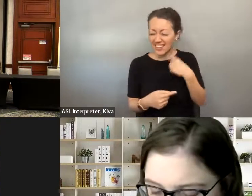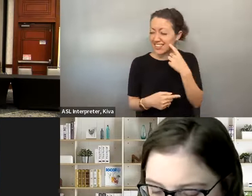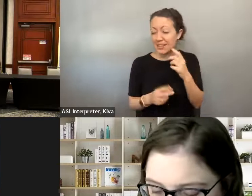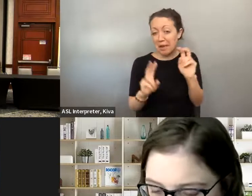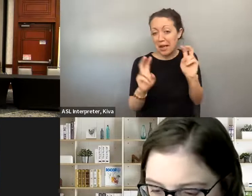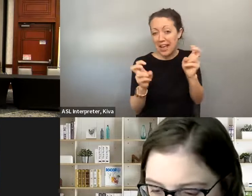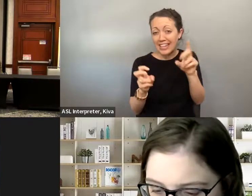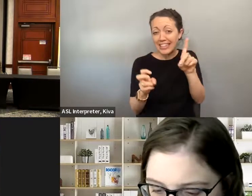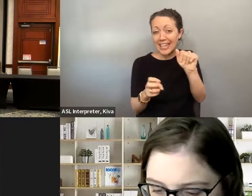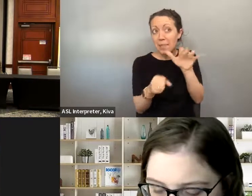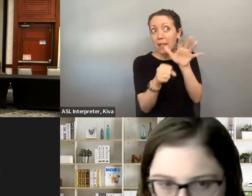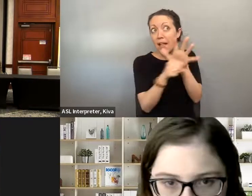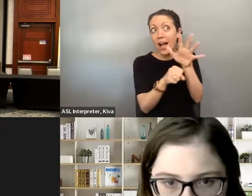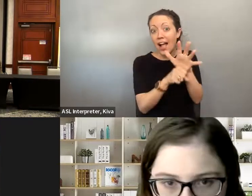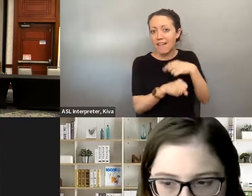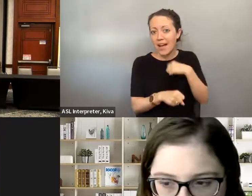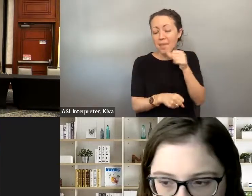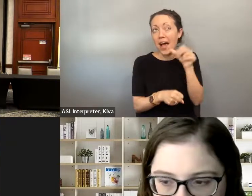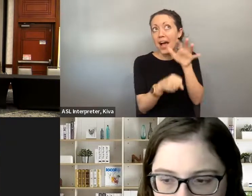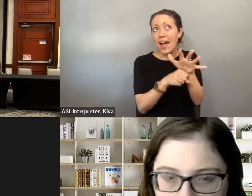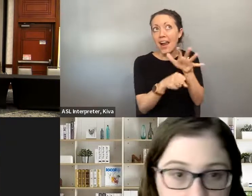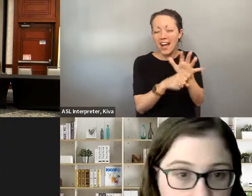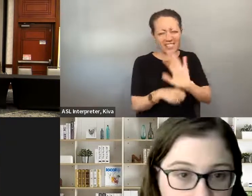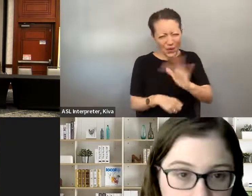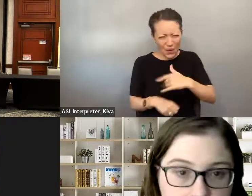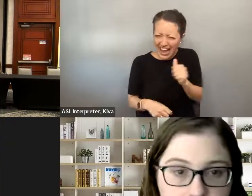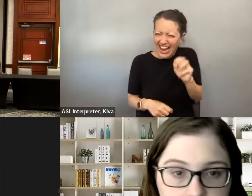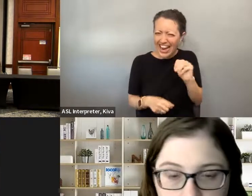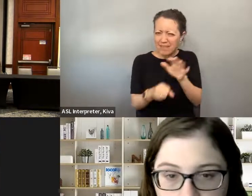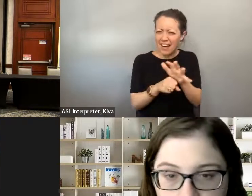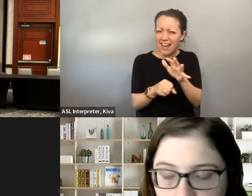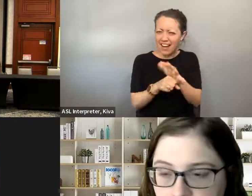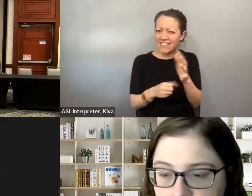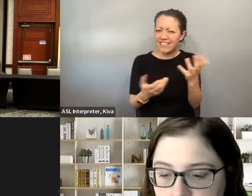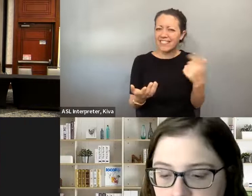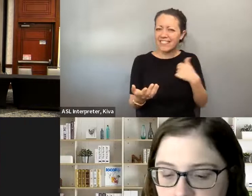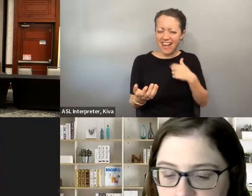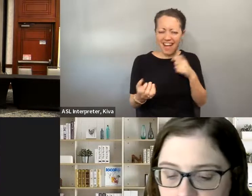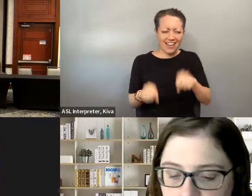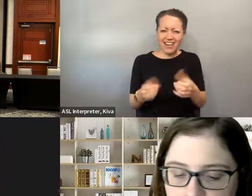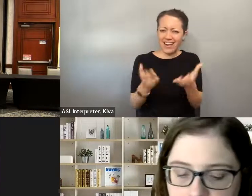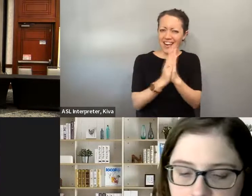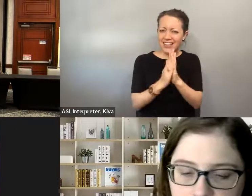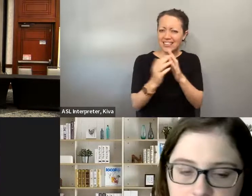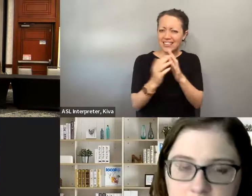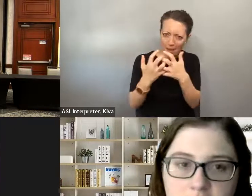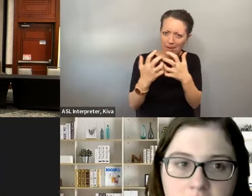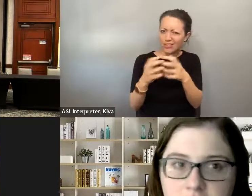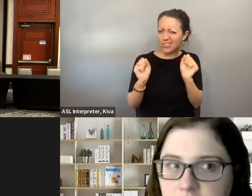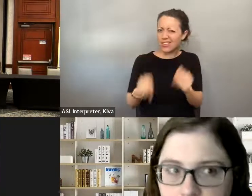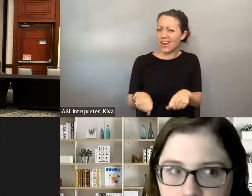was, you know, allowed to make accommodations requests, or that I was, you know, quote unquote disabled enough. So